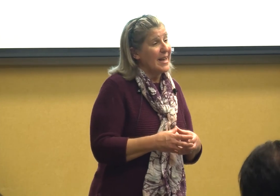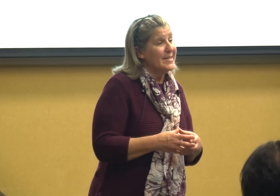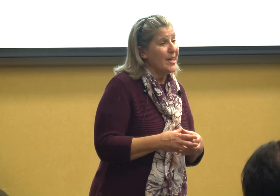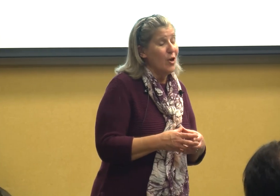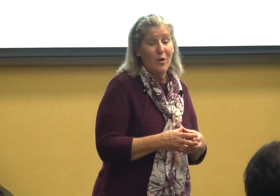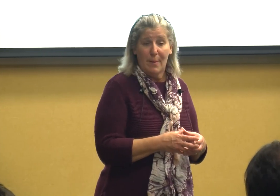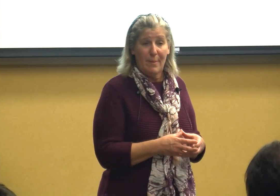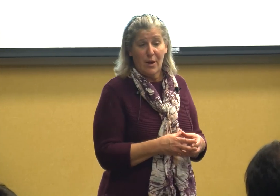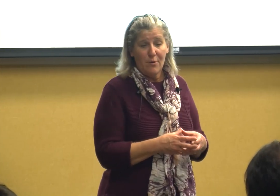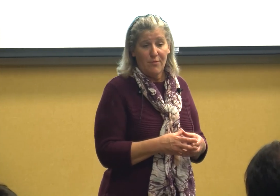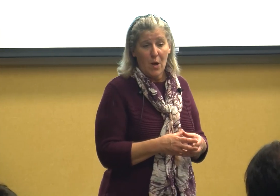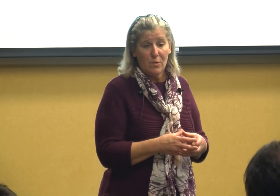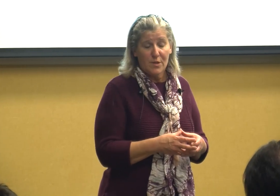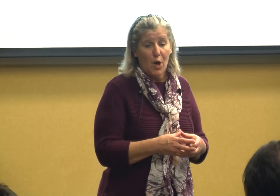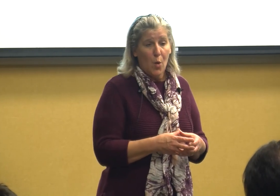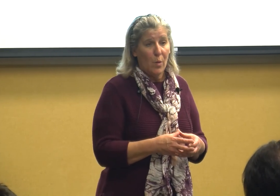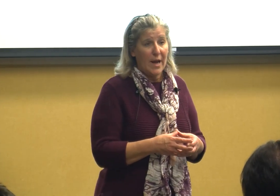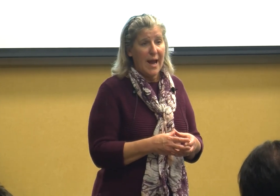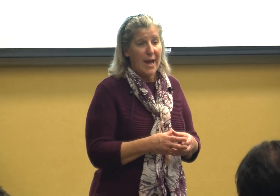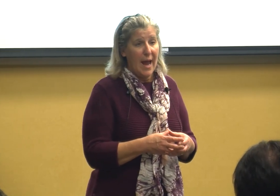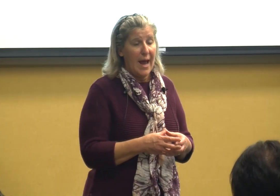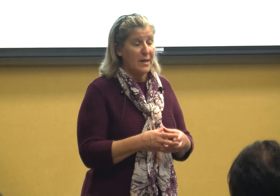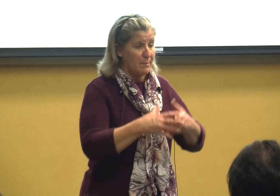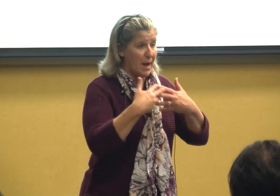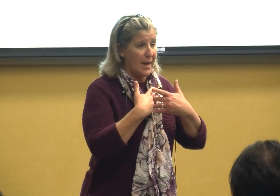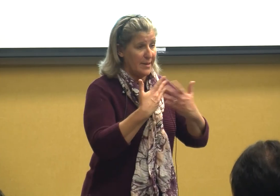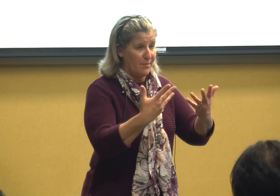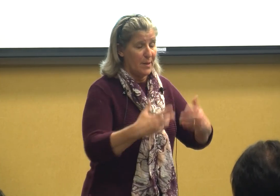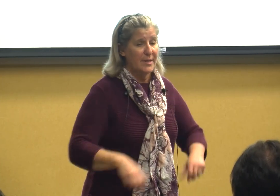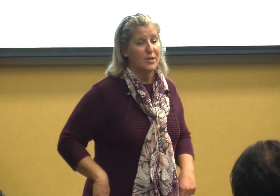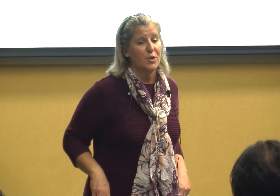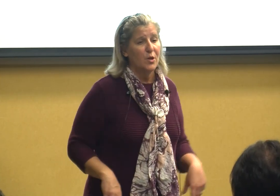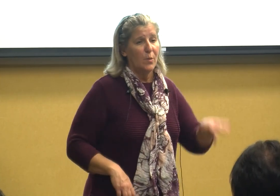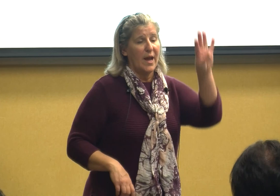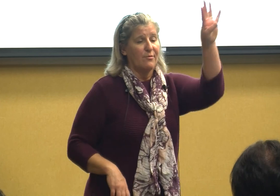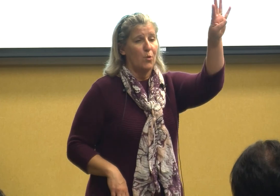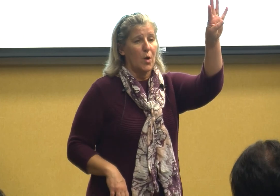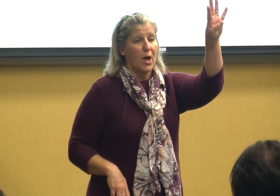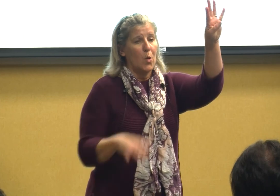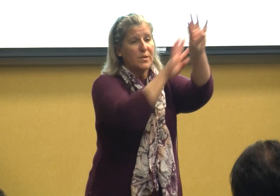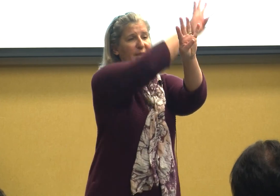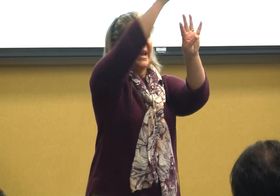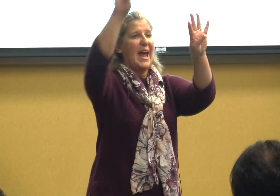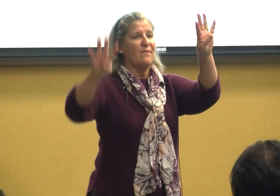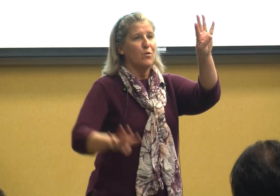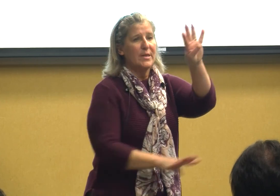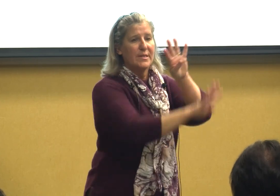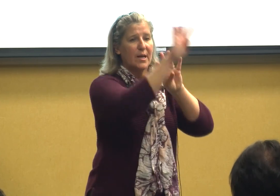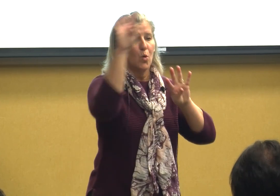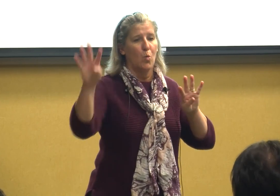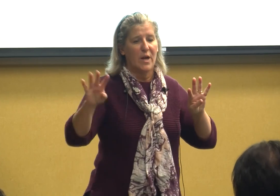easier and better folks when I had my deafblind student we had four goals that every single one